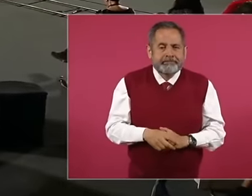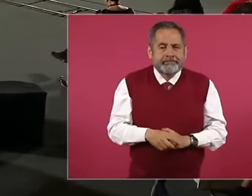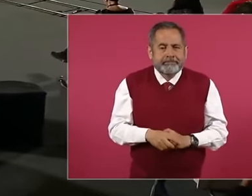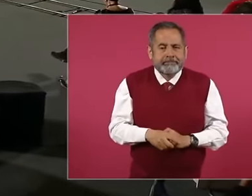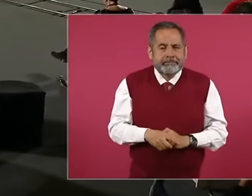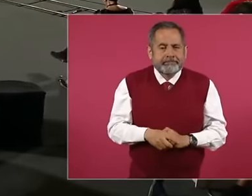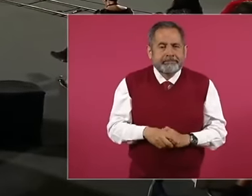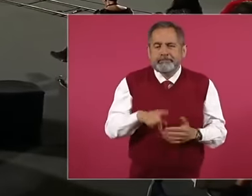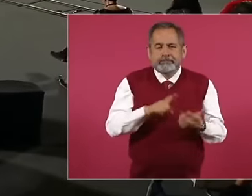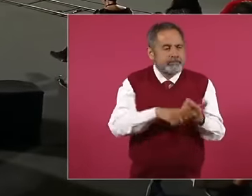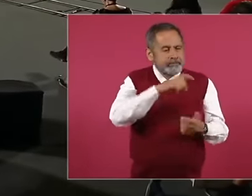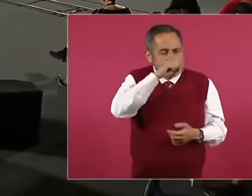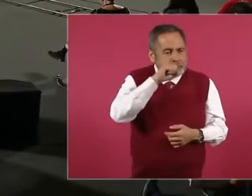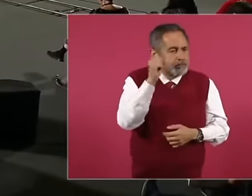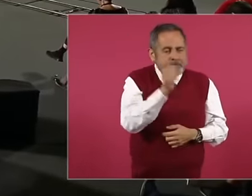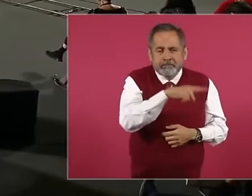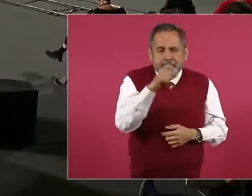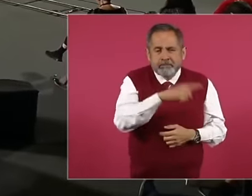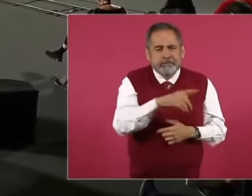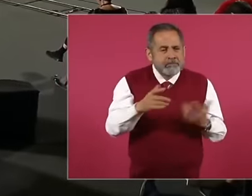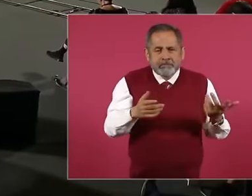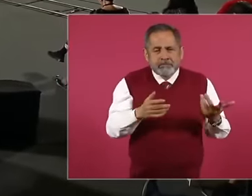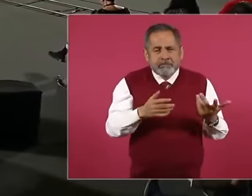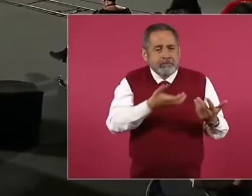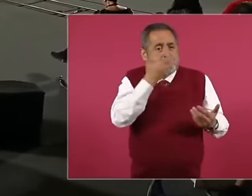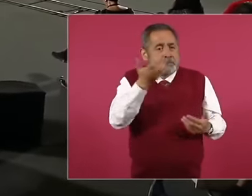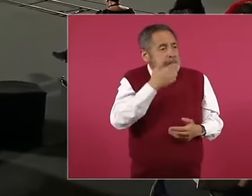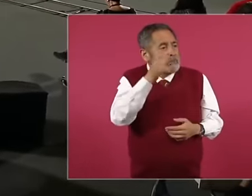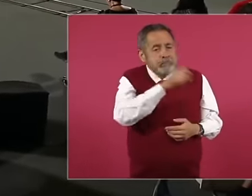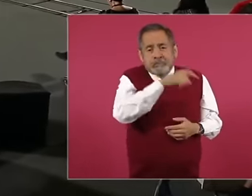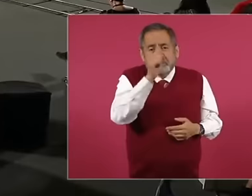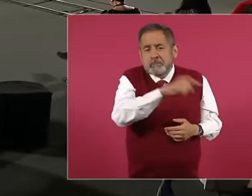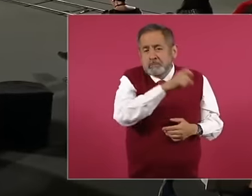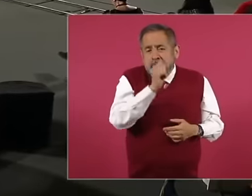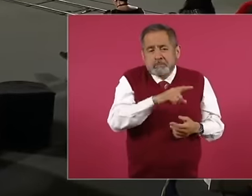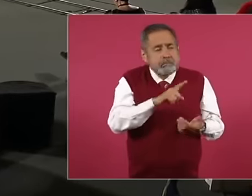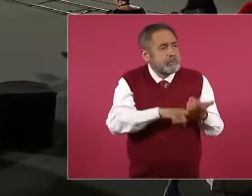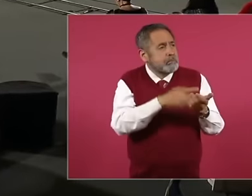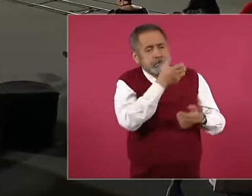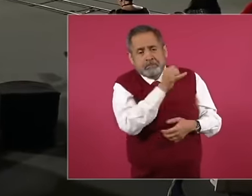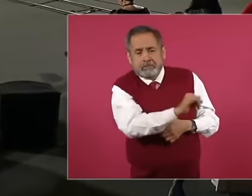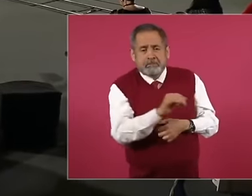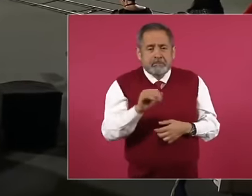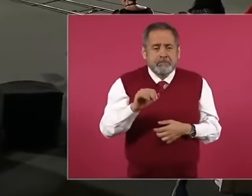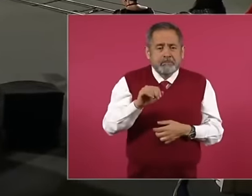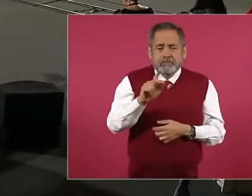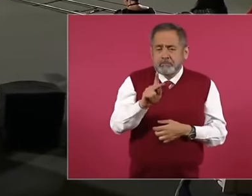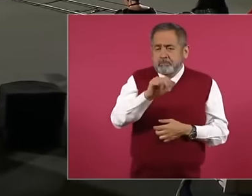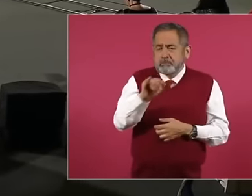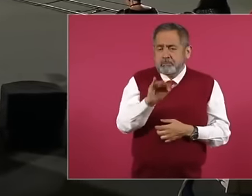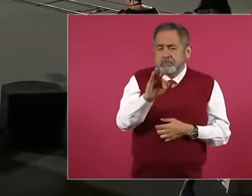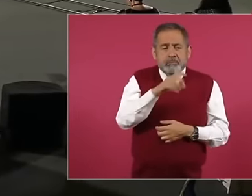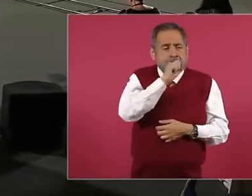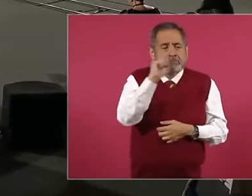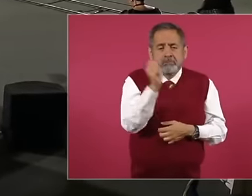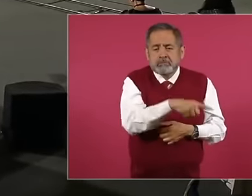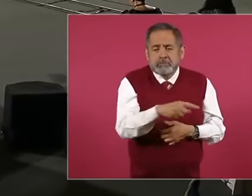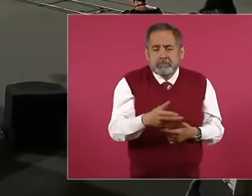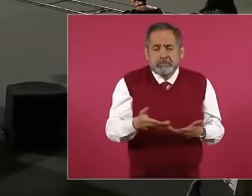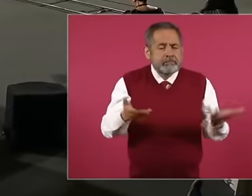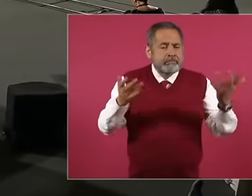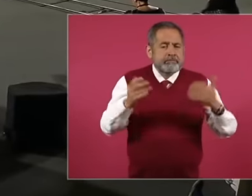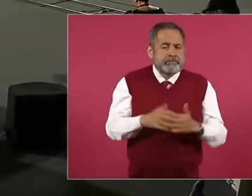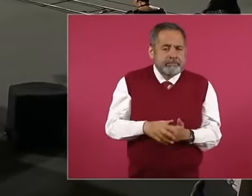we've already shown here how. they apply the